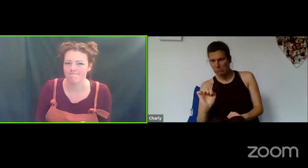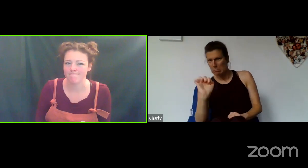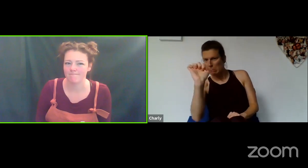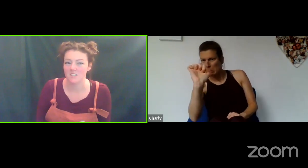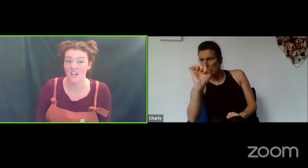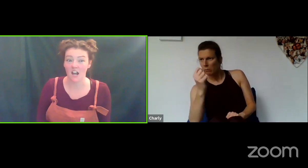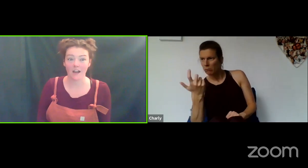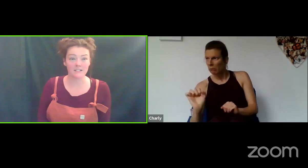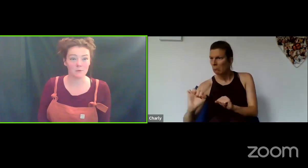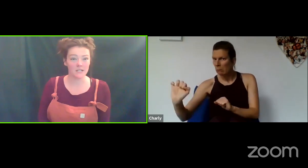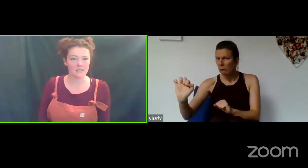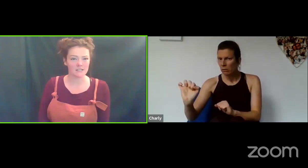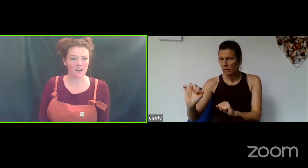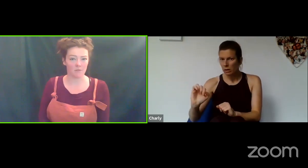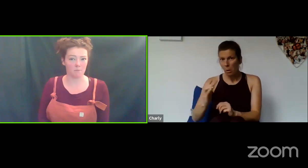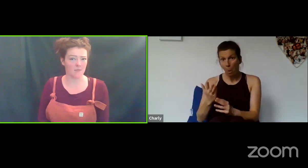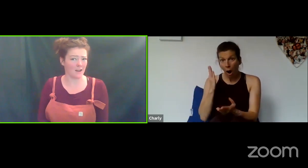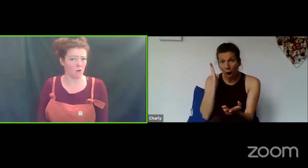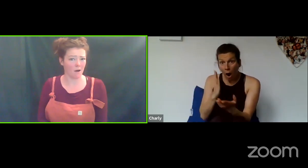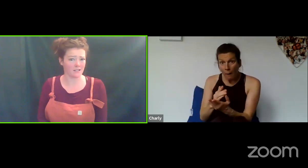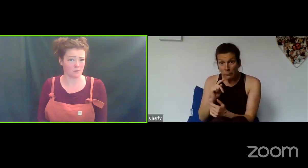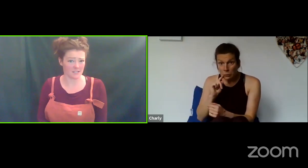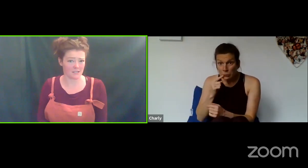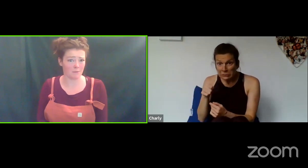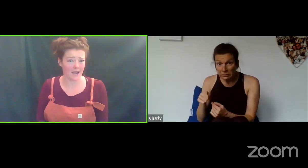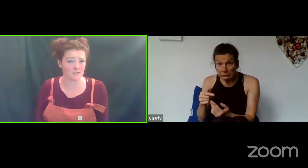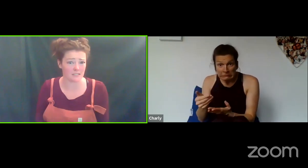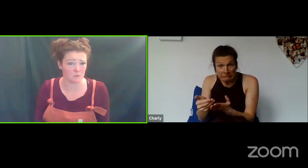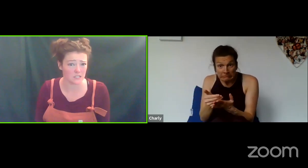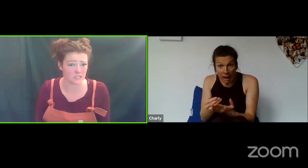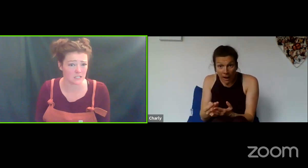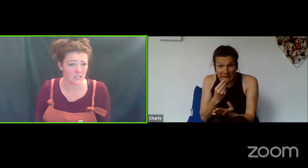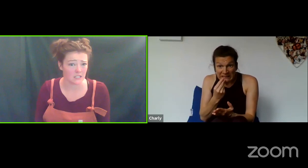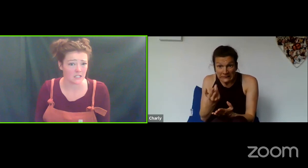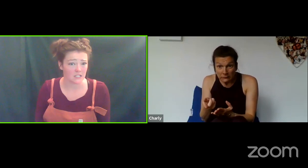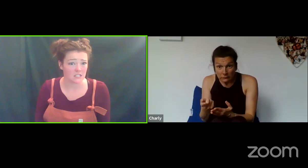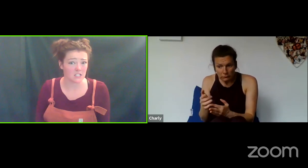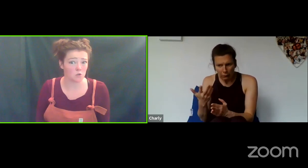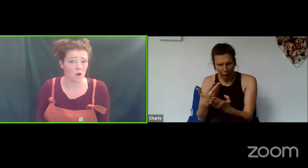Do they like sweets? But they're not my sweets, there's somebody else's sweets, so do